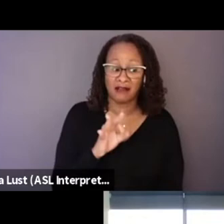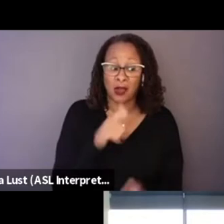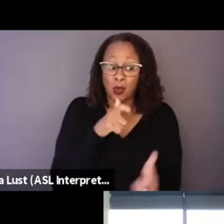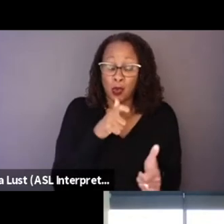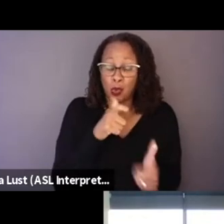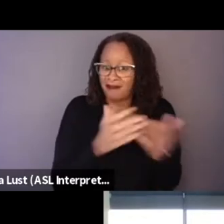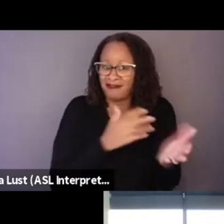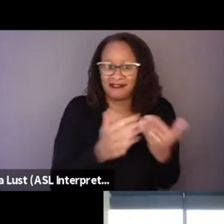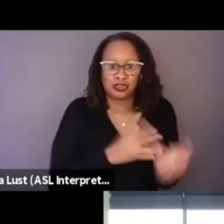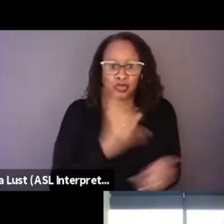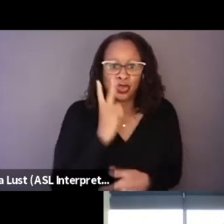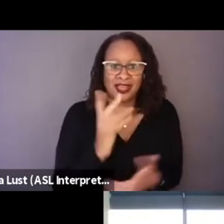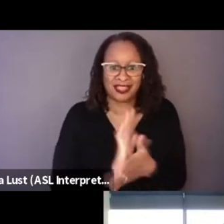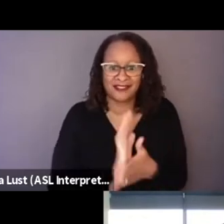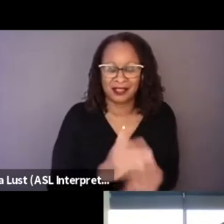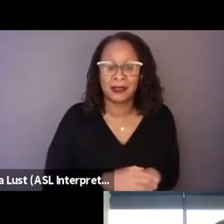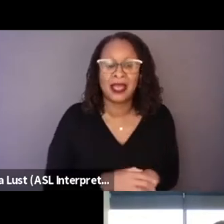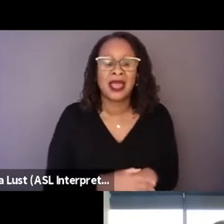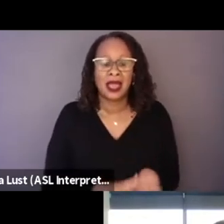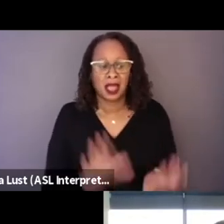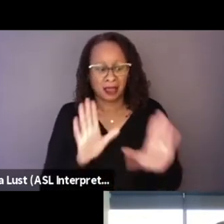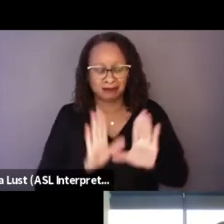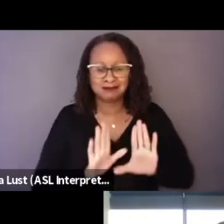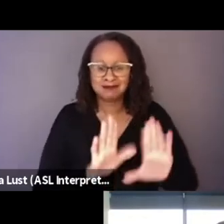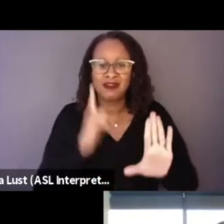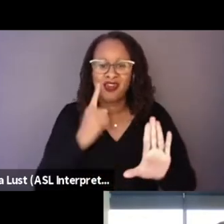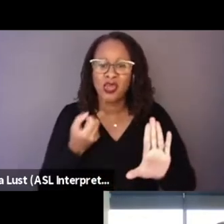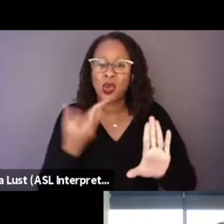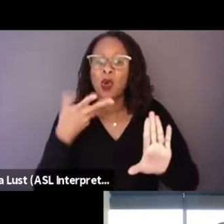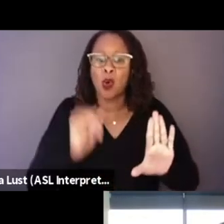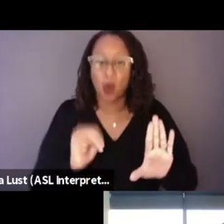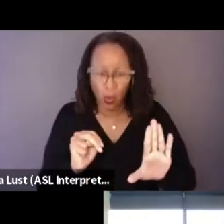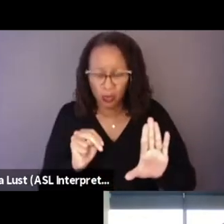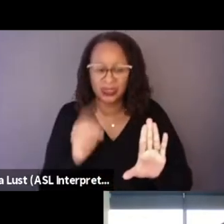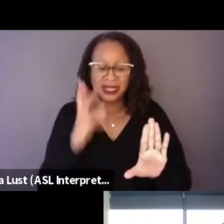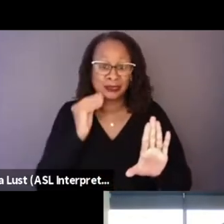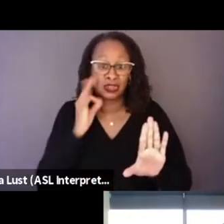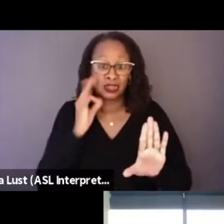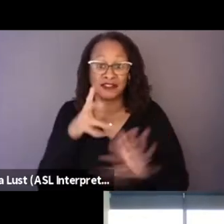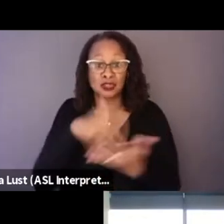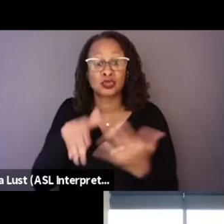and just pushing for their own experience of the social issue, but in a completely different way.